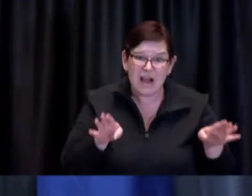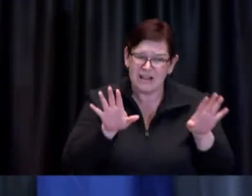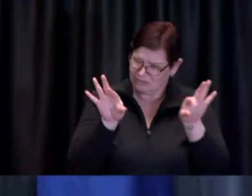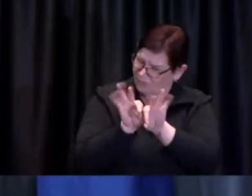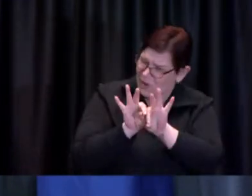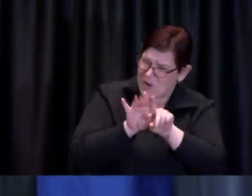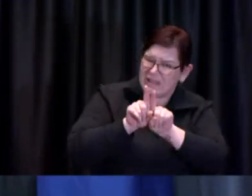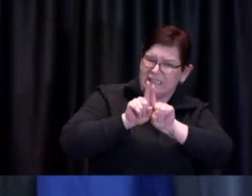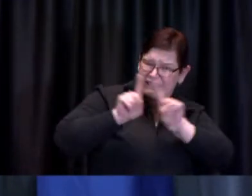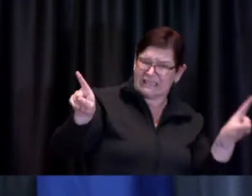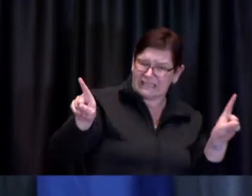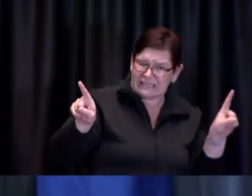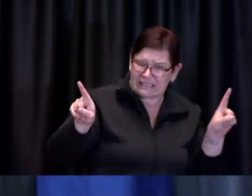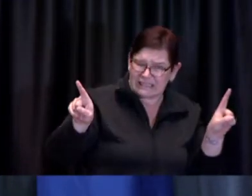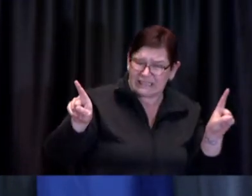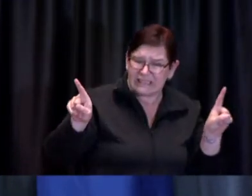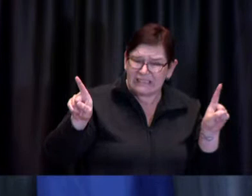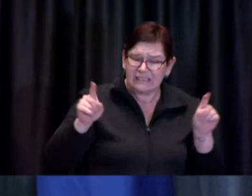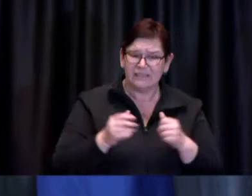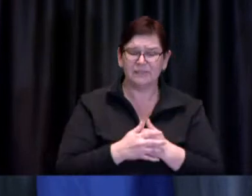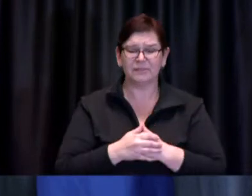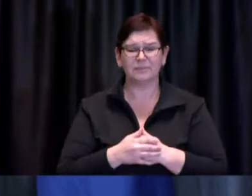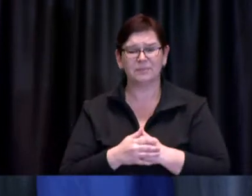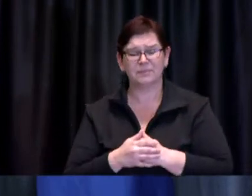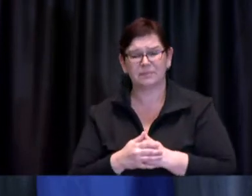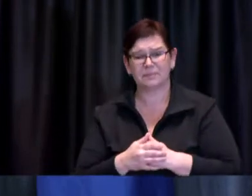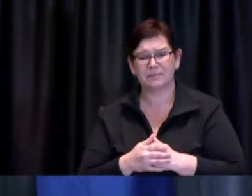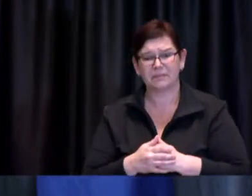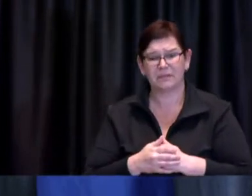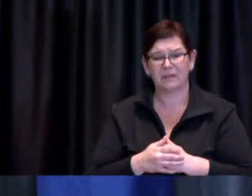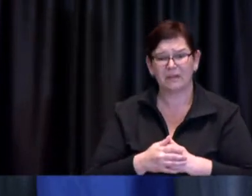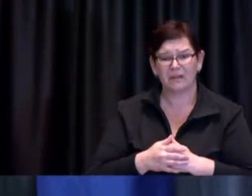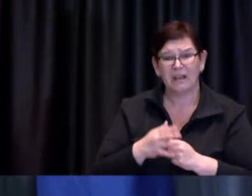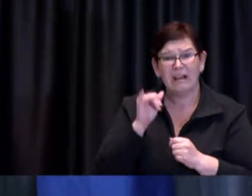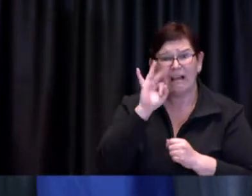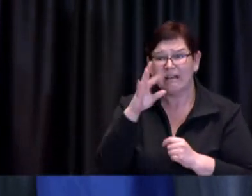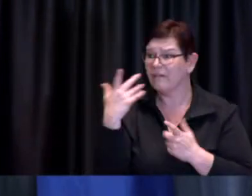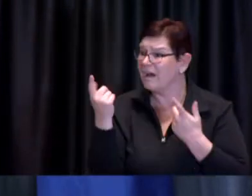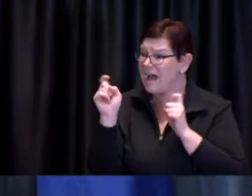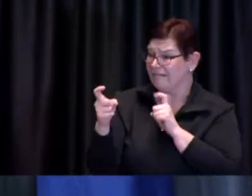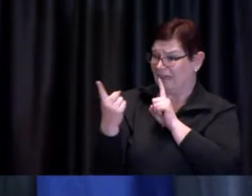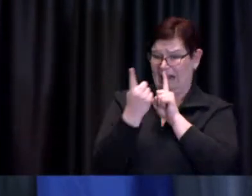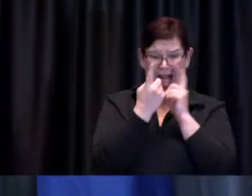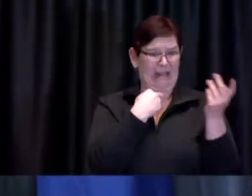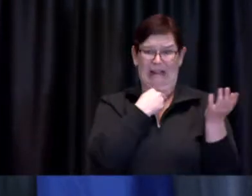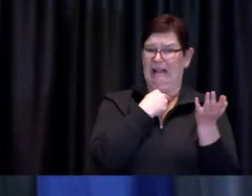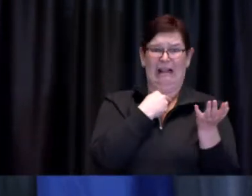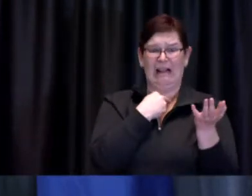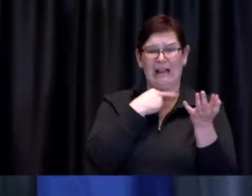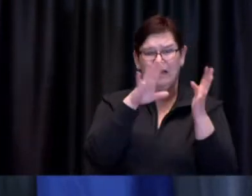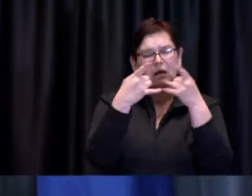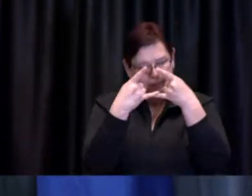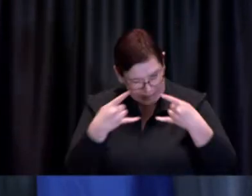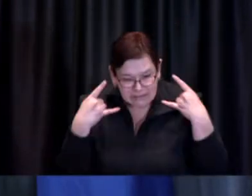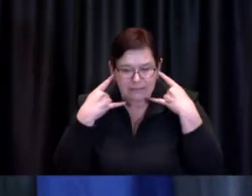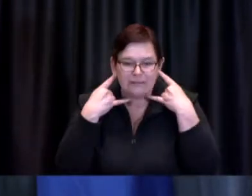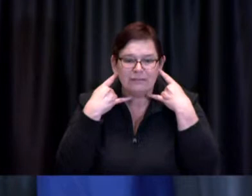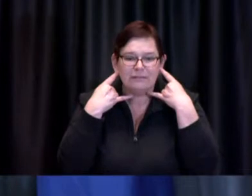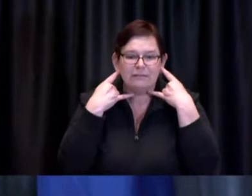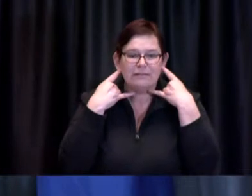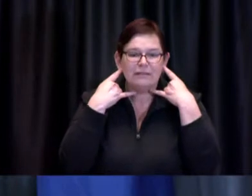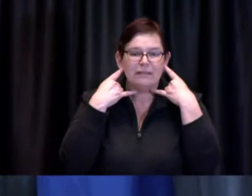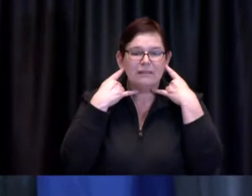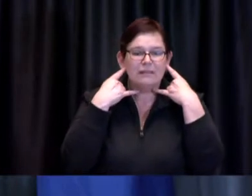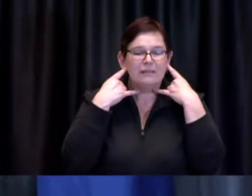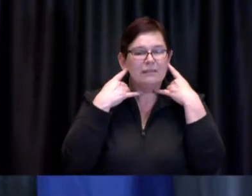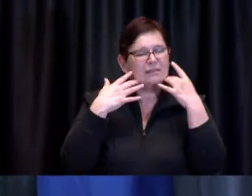When you can't, be outdoors as much as possible but still be strict about the steps for self-protection.